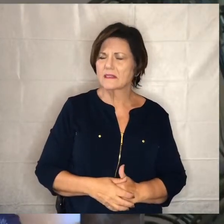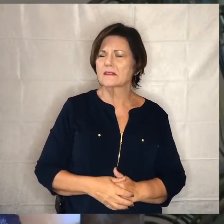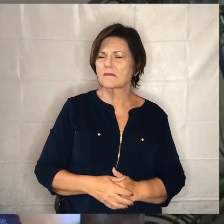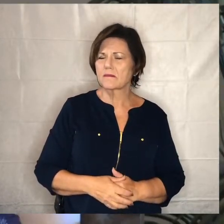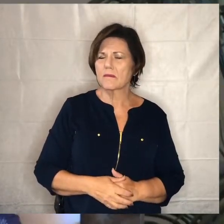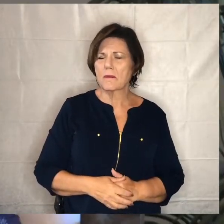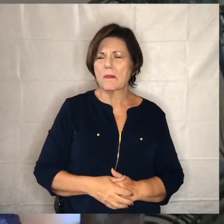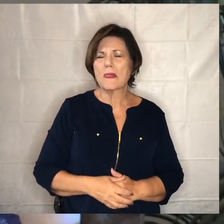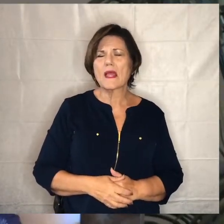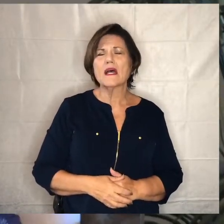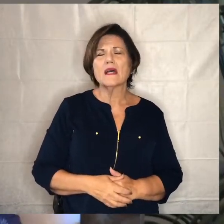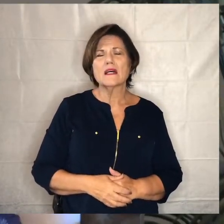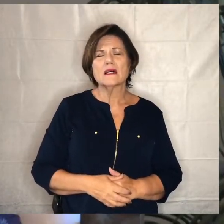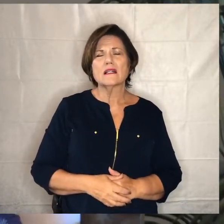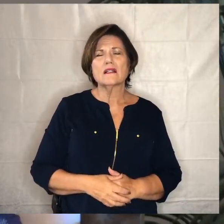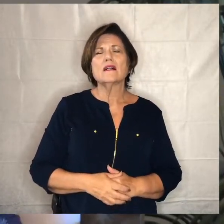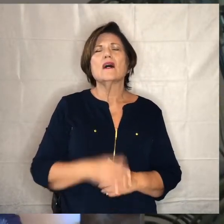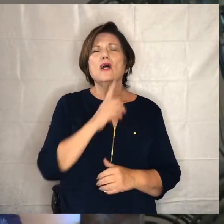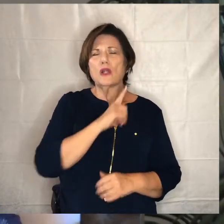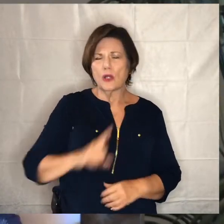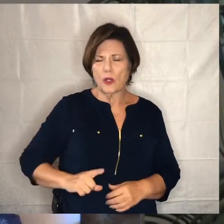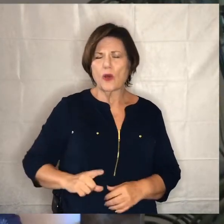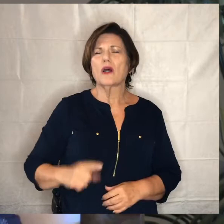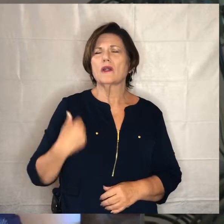lord we thank you now